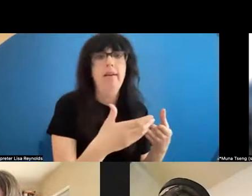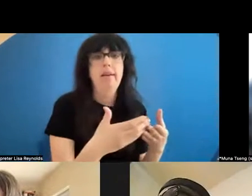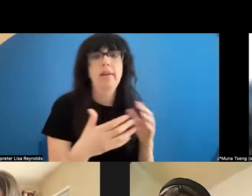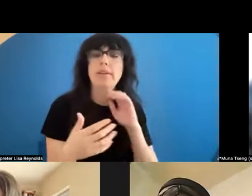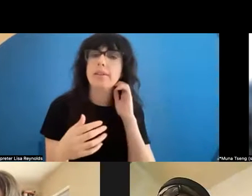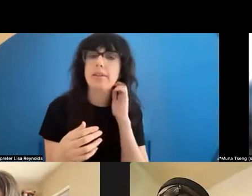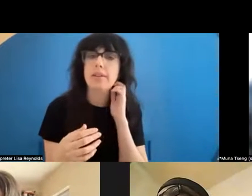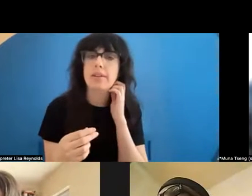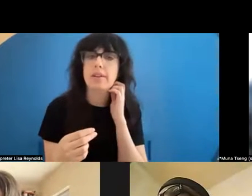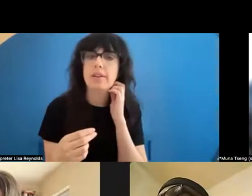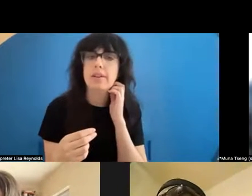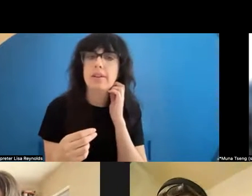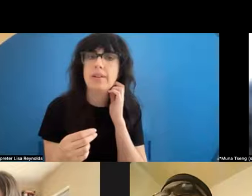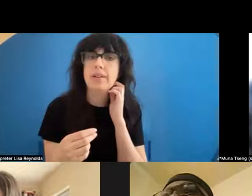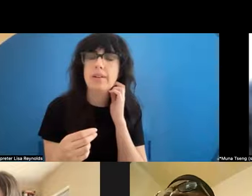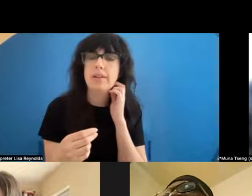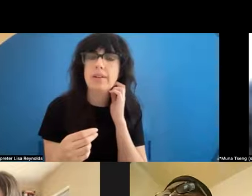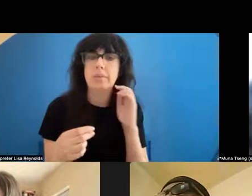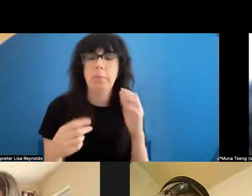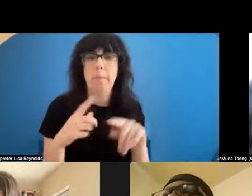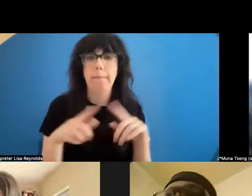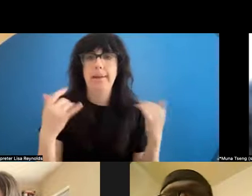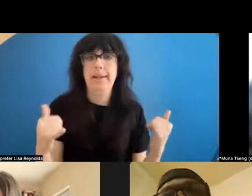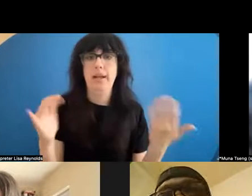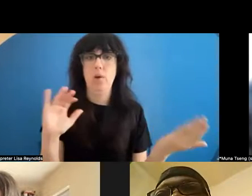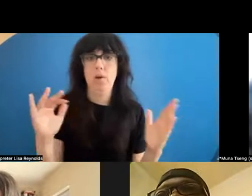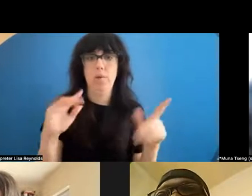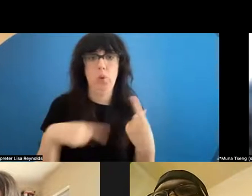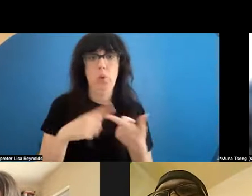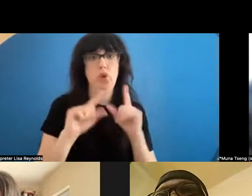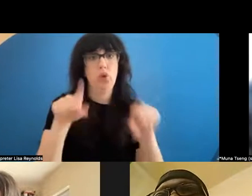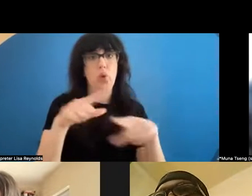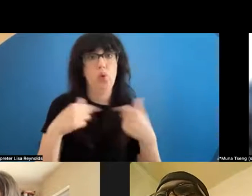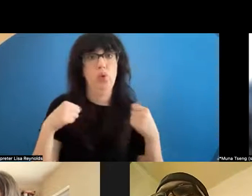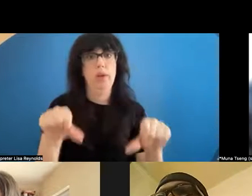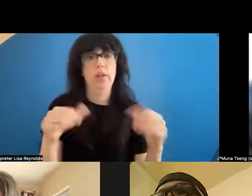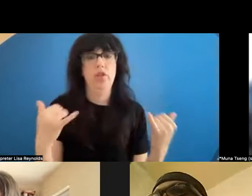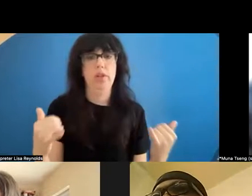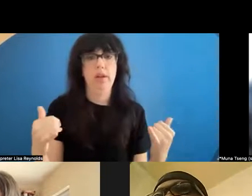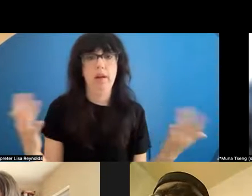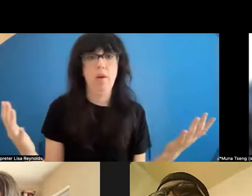the gigs. If you look now, when you go to an audition now, it's like if you don't know breakdance